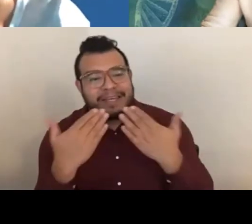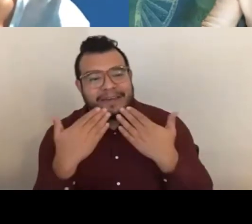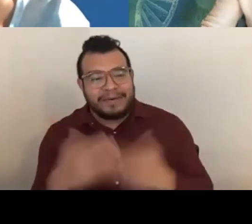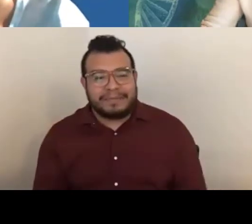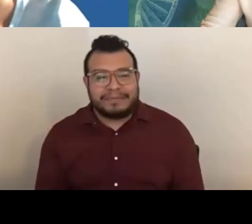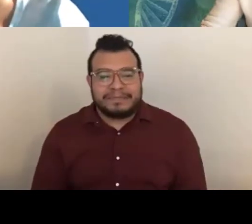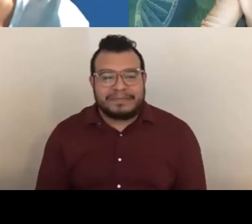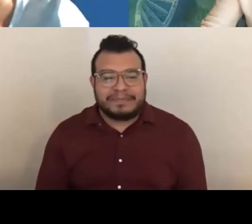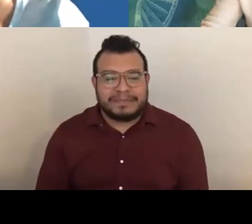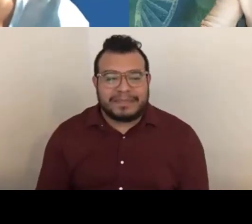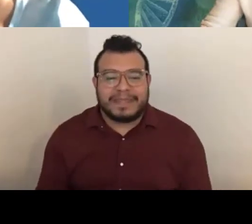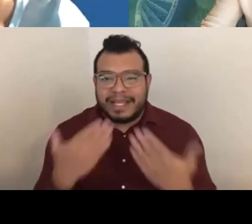April Harrison: Thank you, everyone.